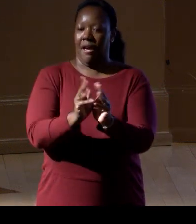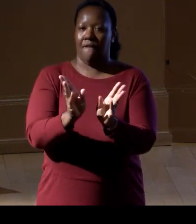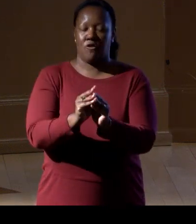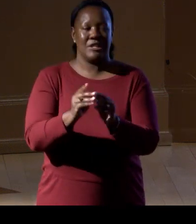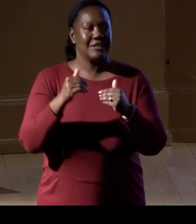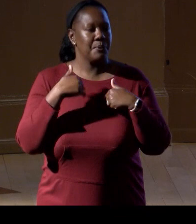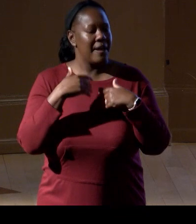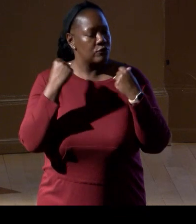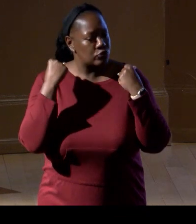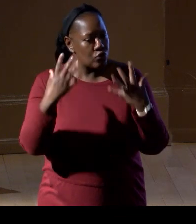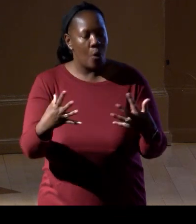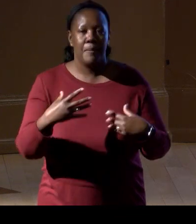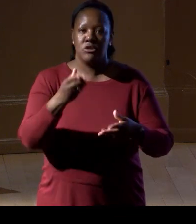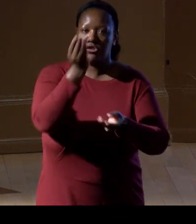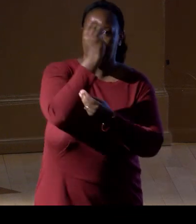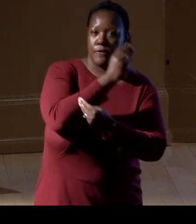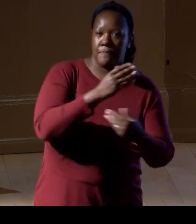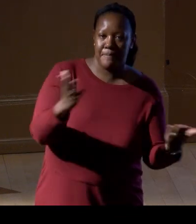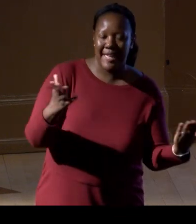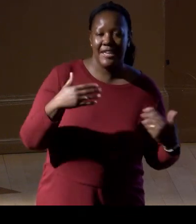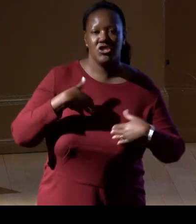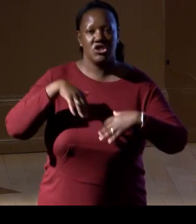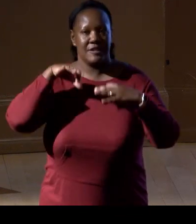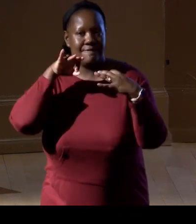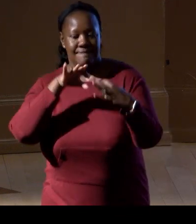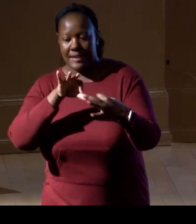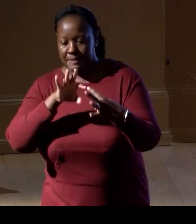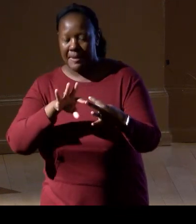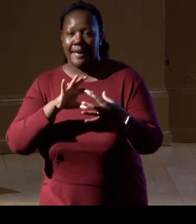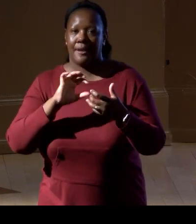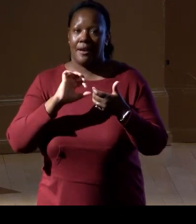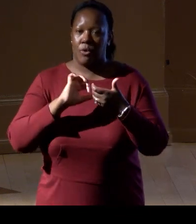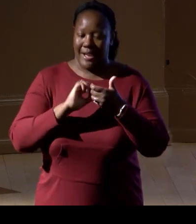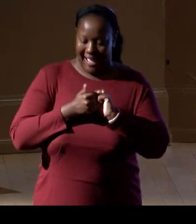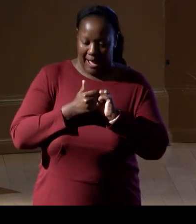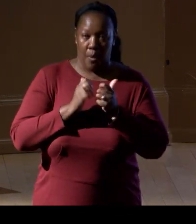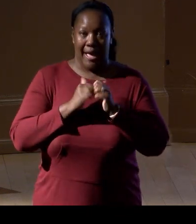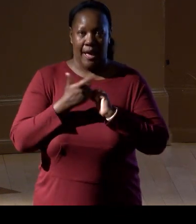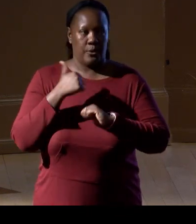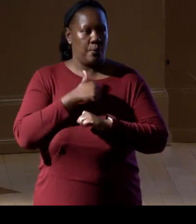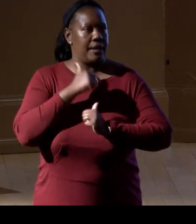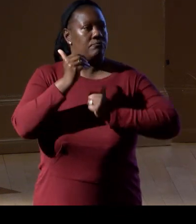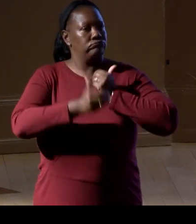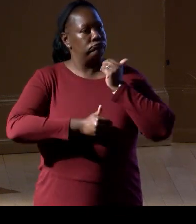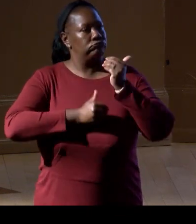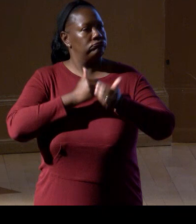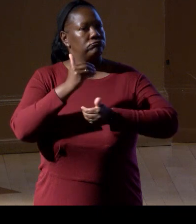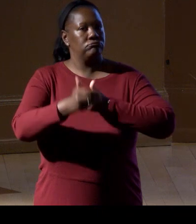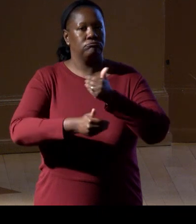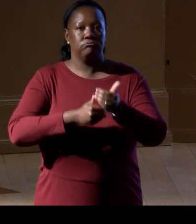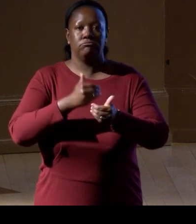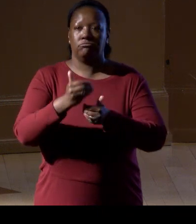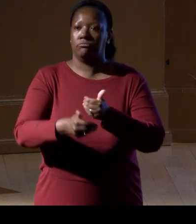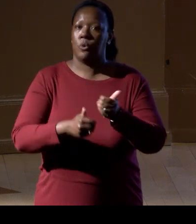and feedback about the how of how we move forward in this endeavor.